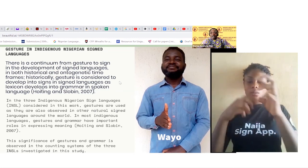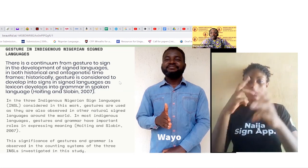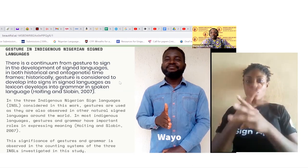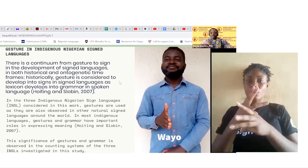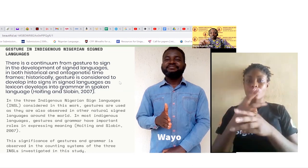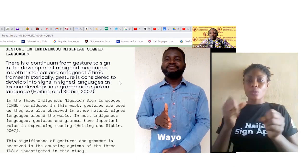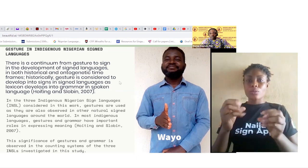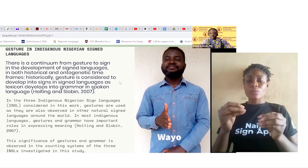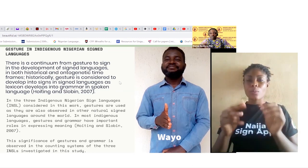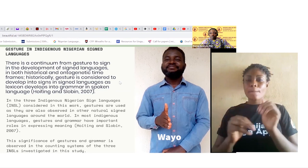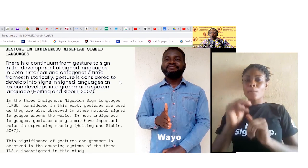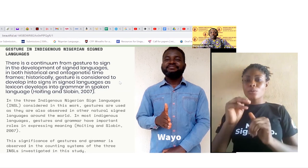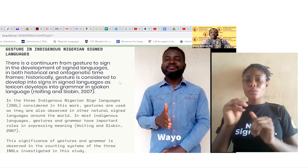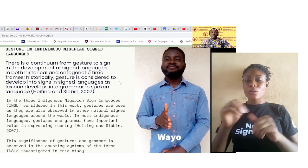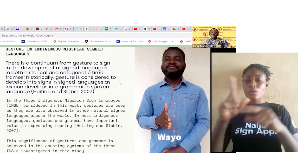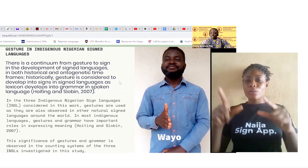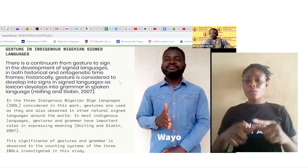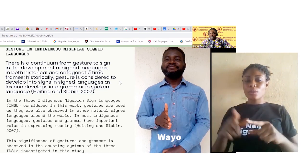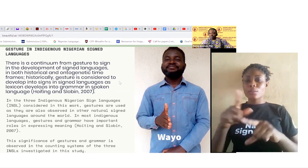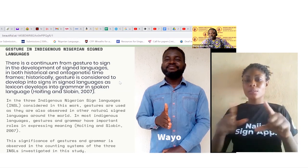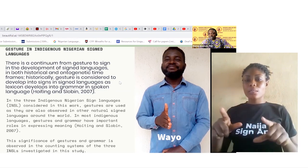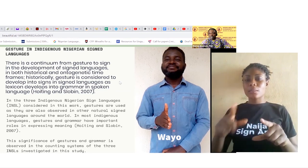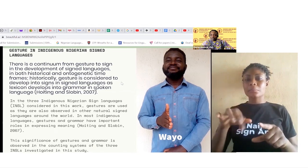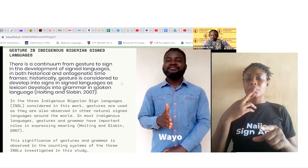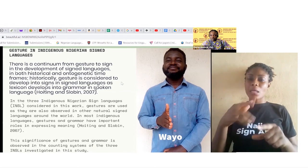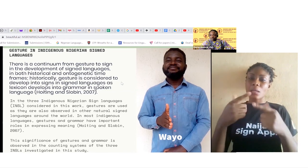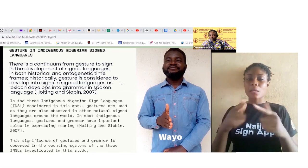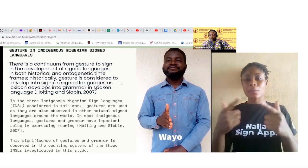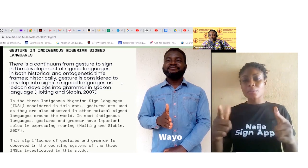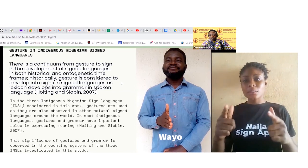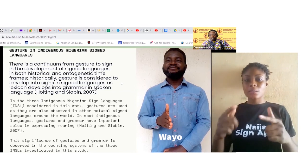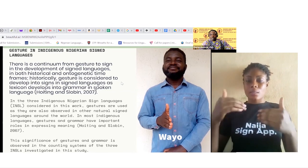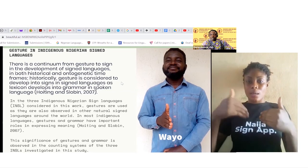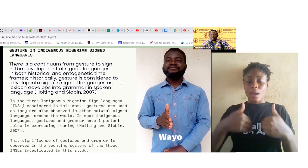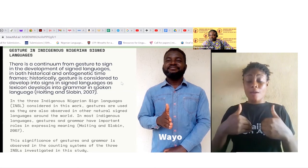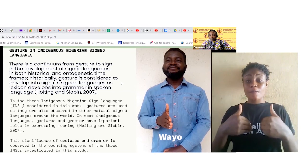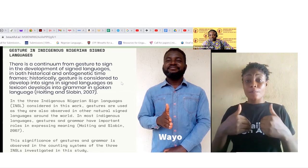have important roles in expressing meaning according to Hoiten & Sloben.